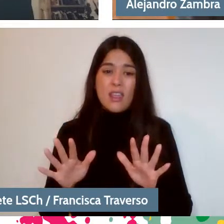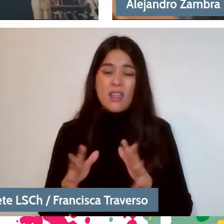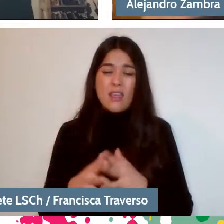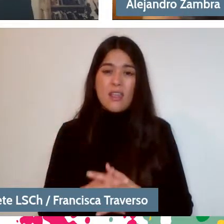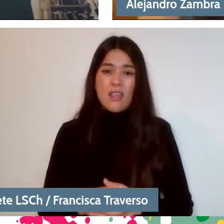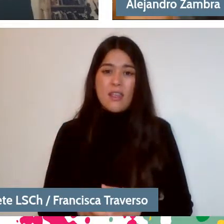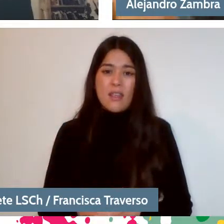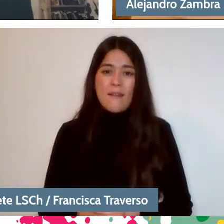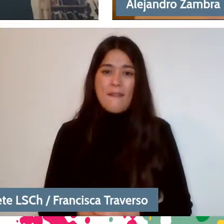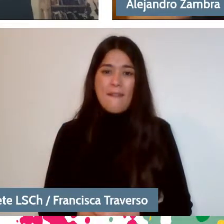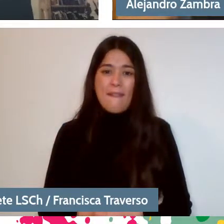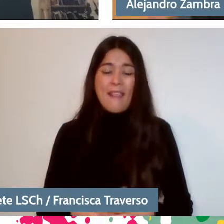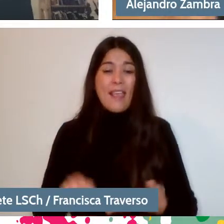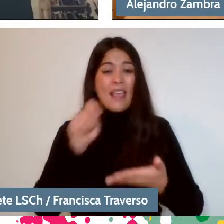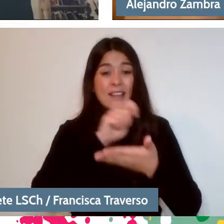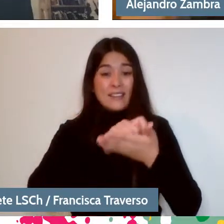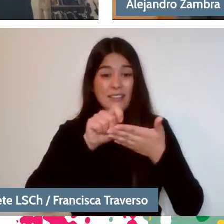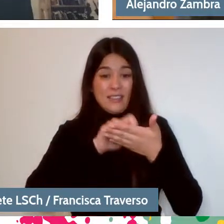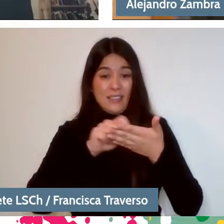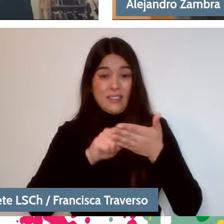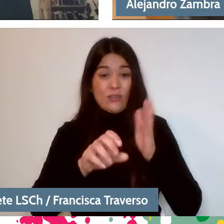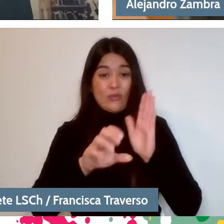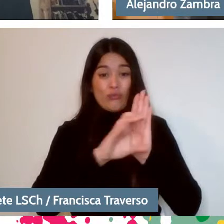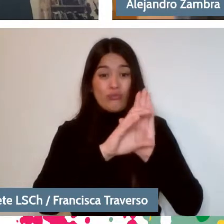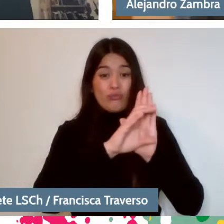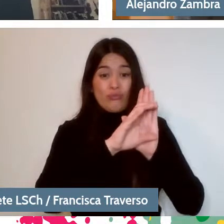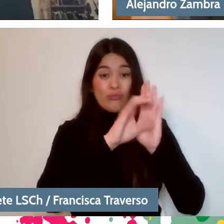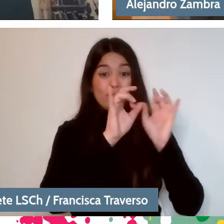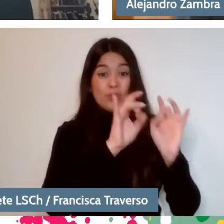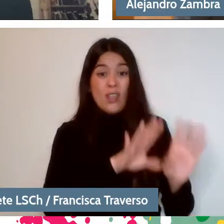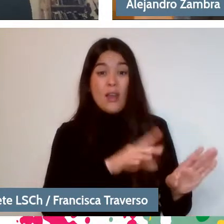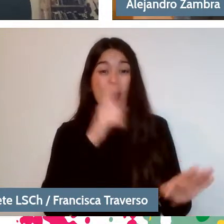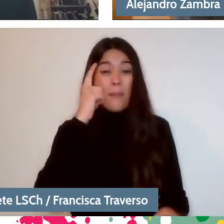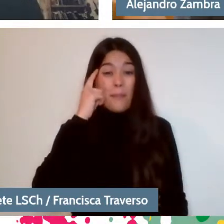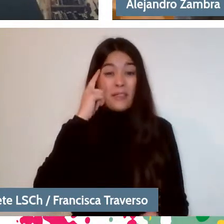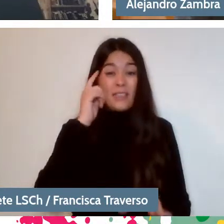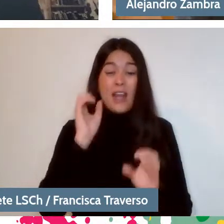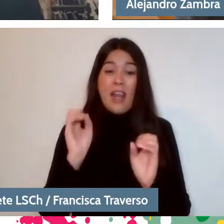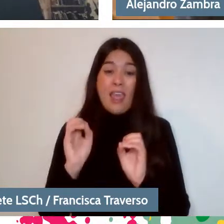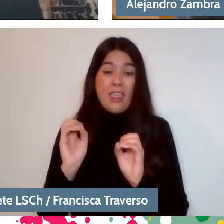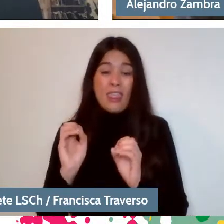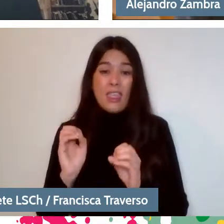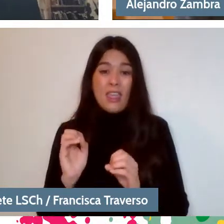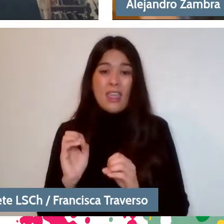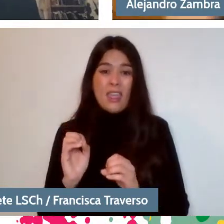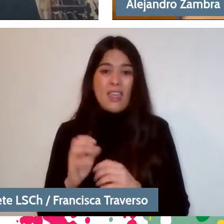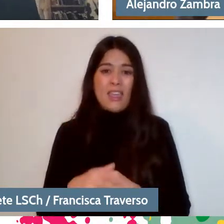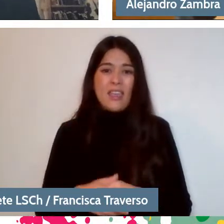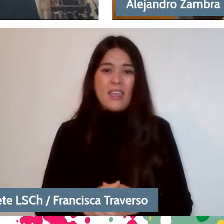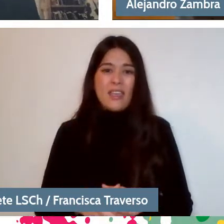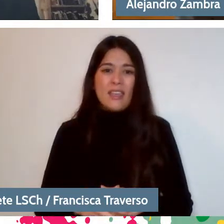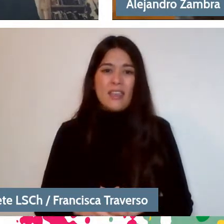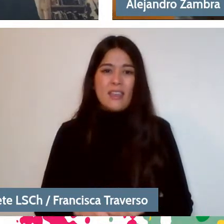Stop thinking about it. I mean, deep down it's the...